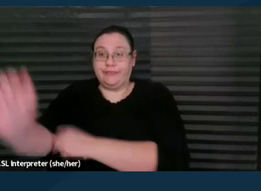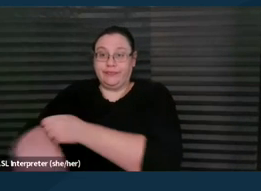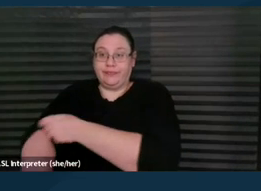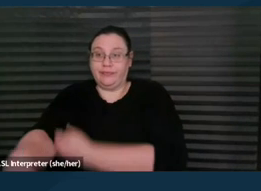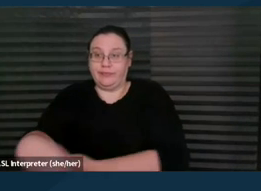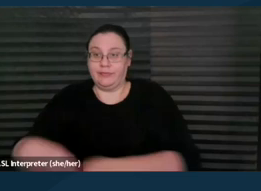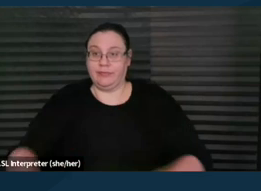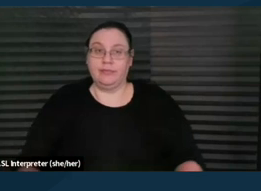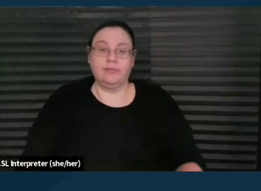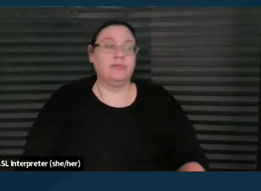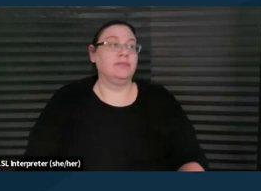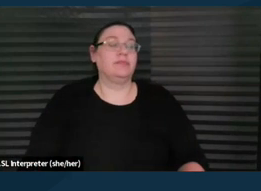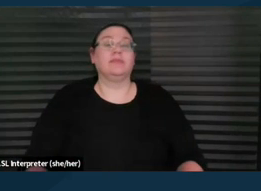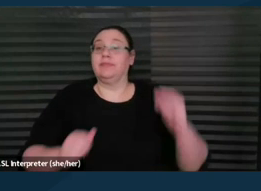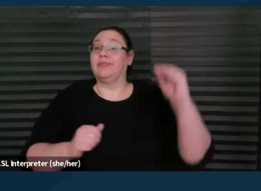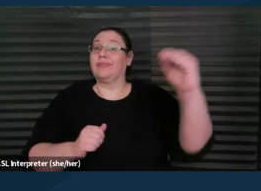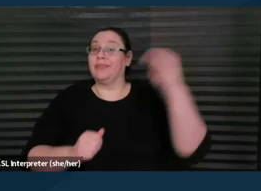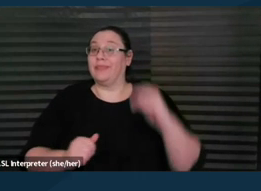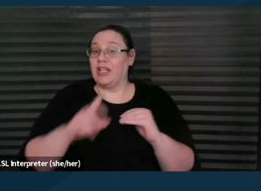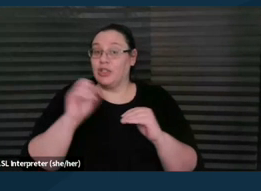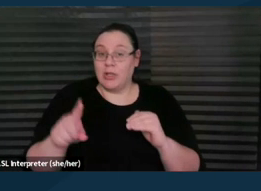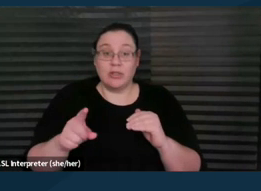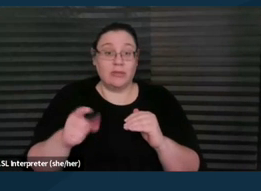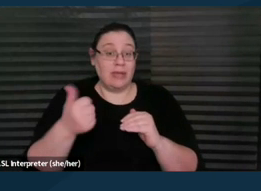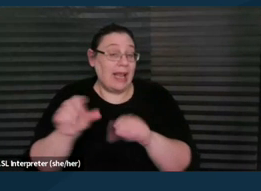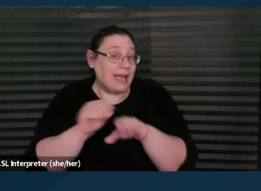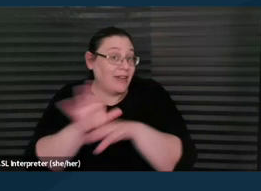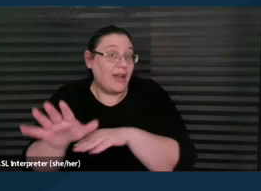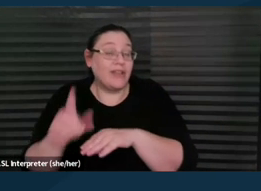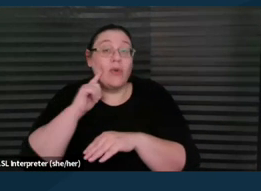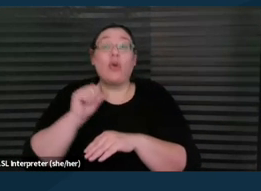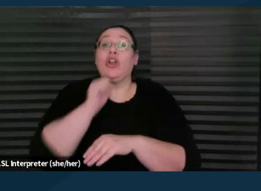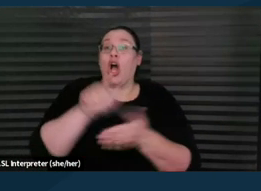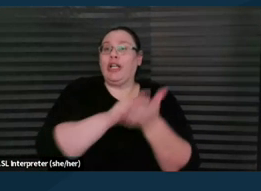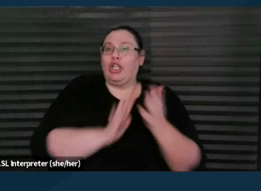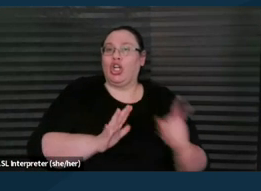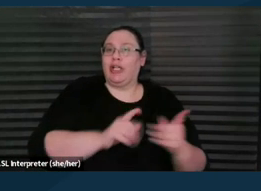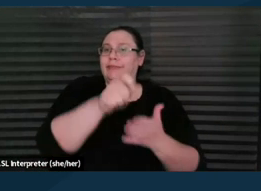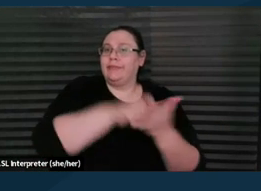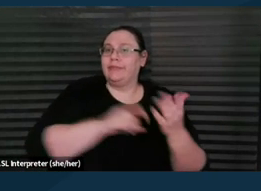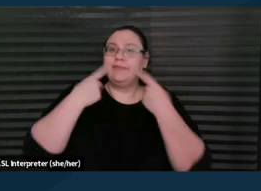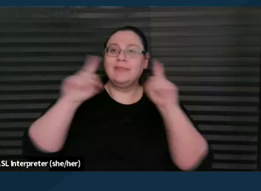The next question that we have is any advice on having non-attorneys prepare declarations or discovery responses?